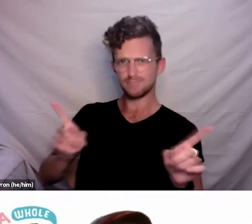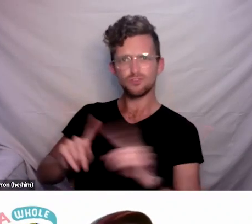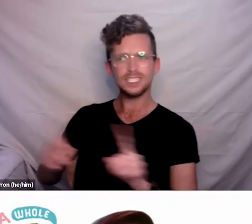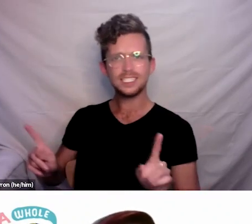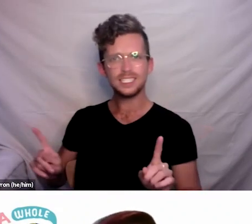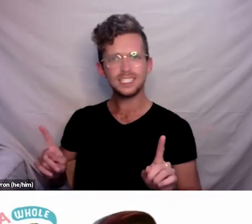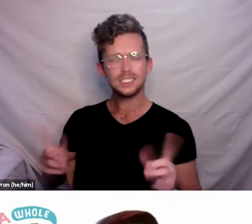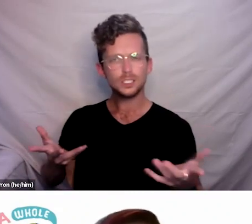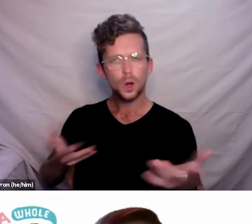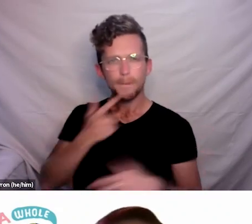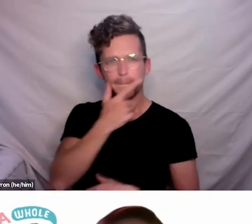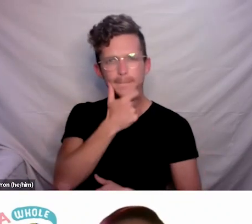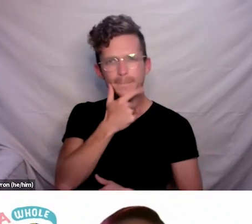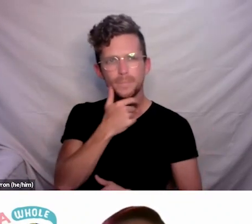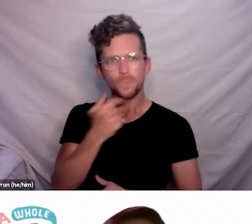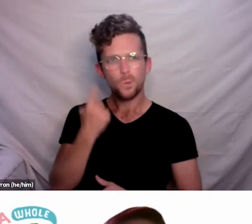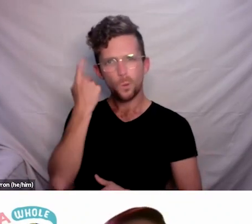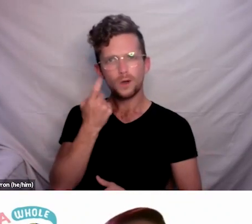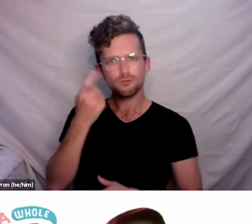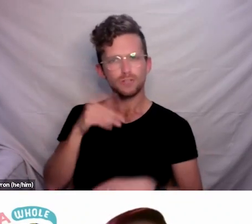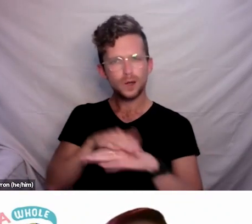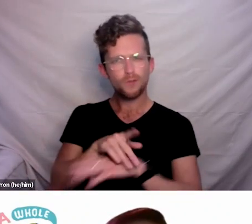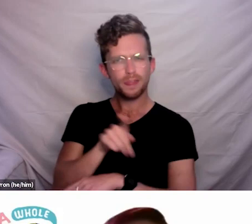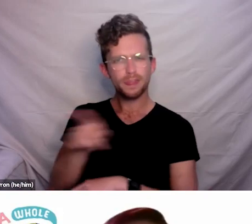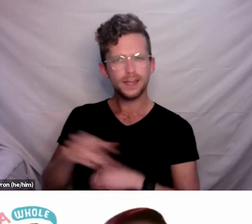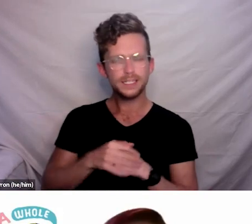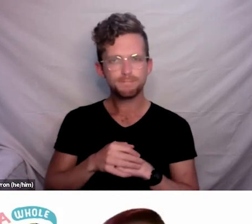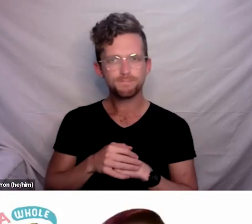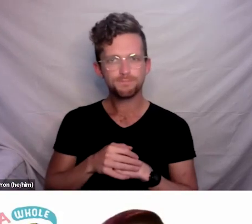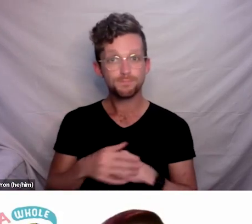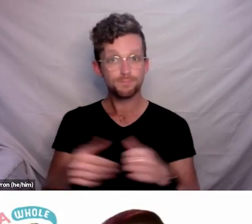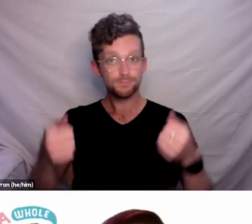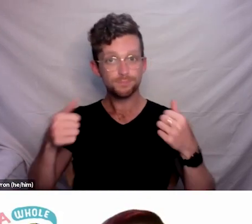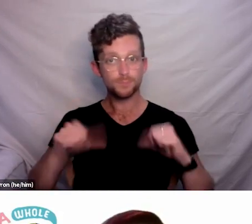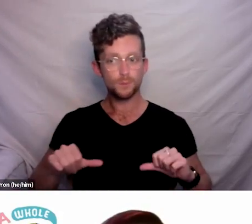So what’s been done to support people through this time